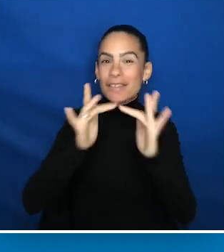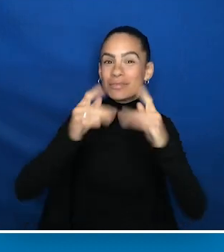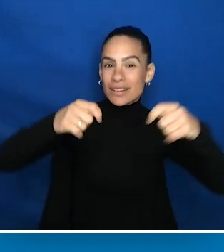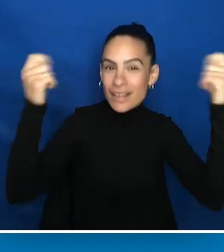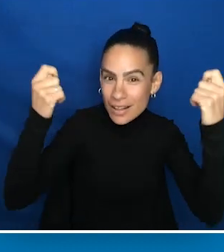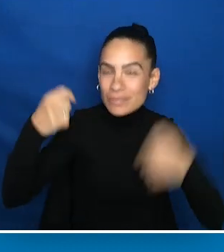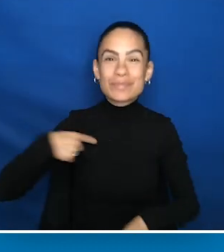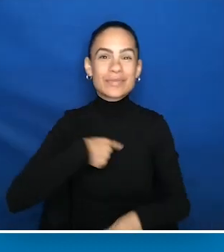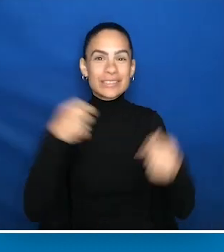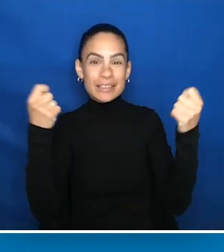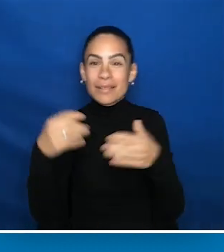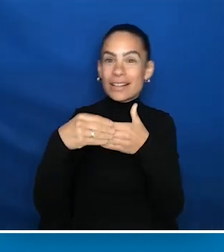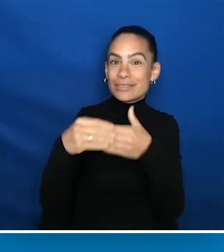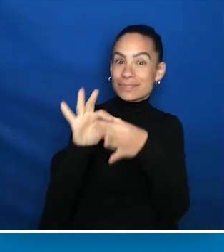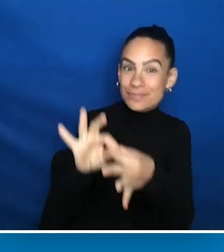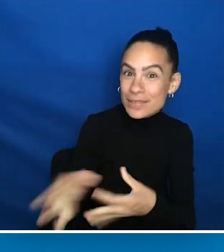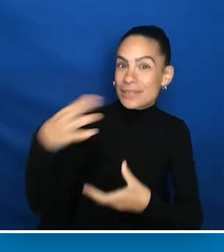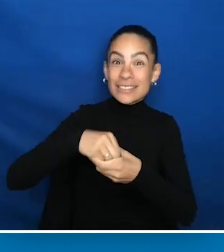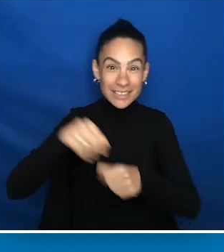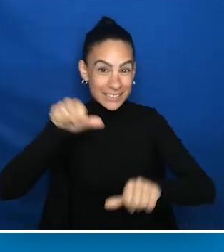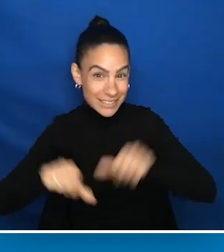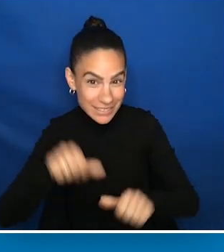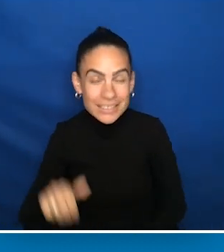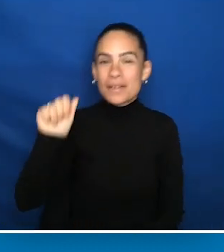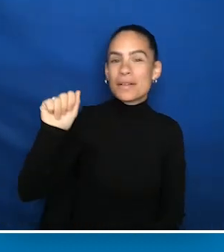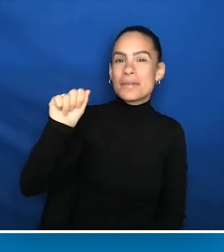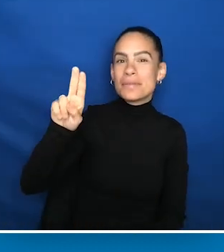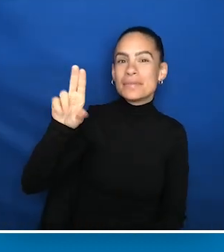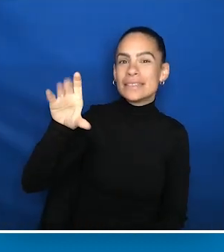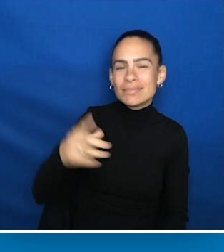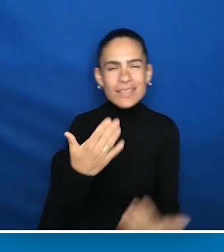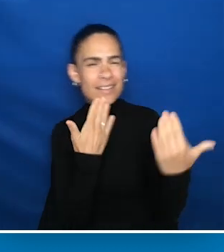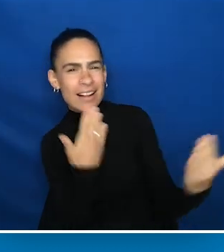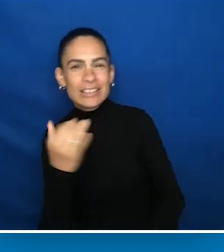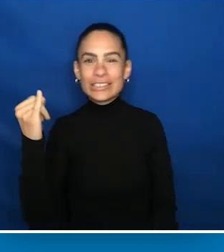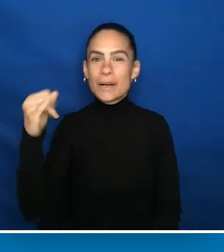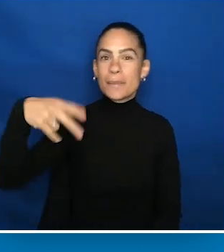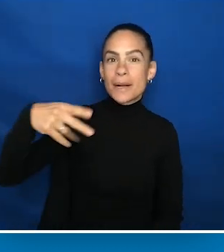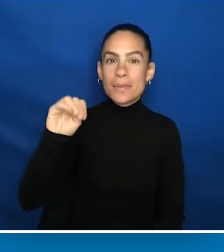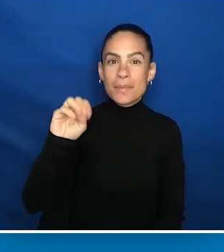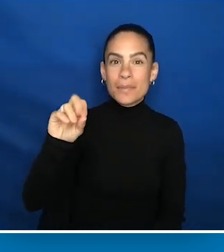Celebrating Leadership in Inclusive Science. AUCD thanks JPMorgan Chase & Co.